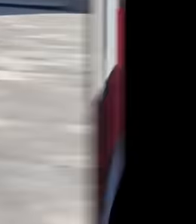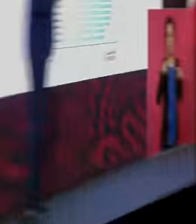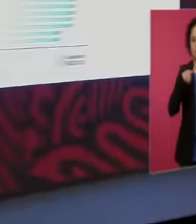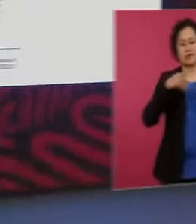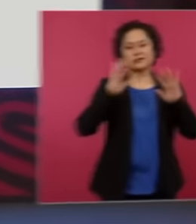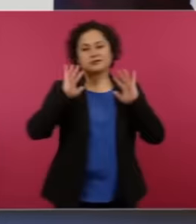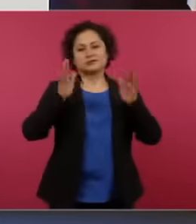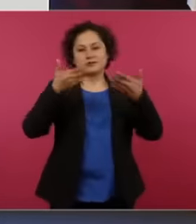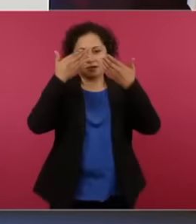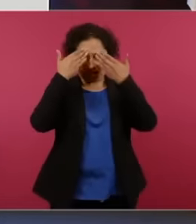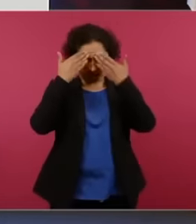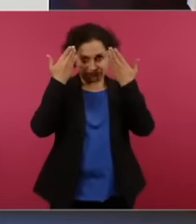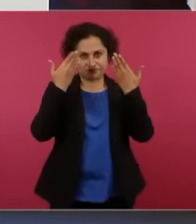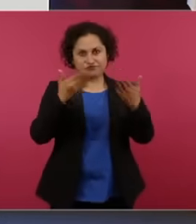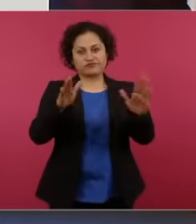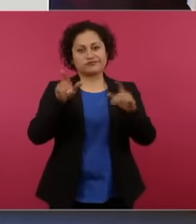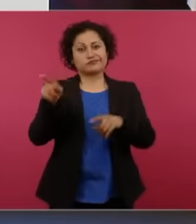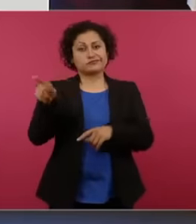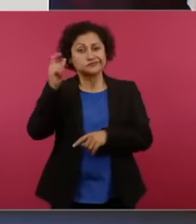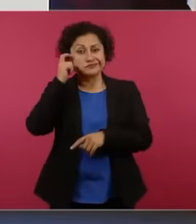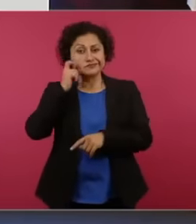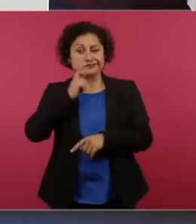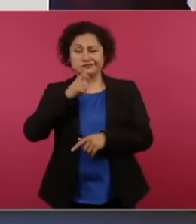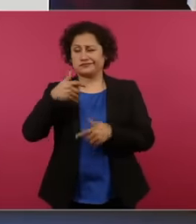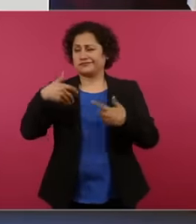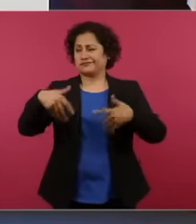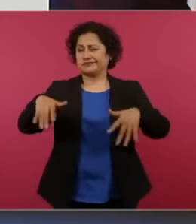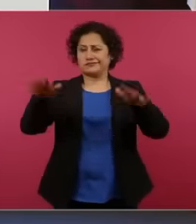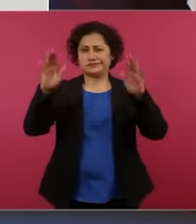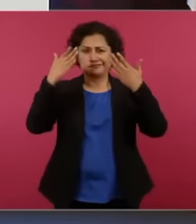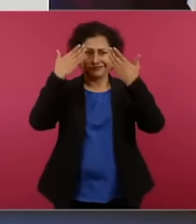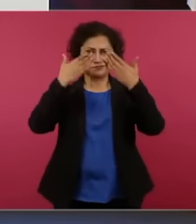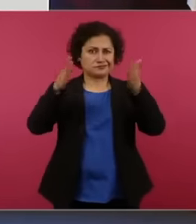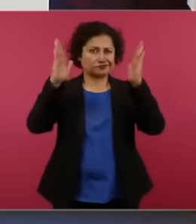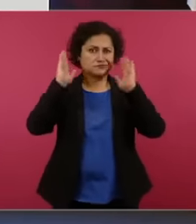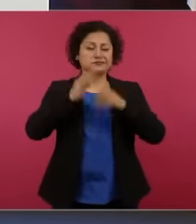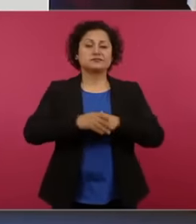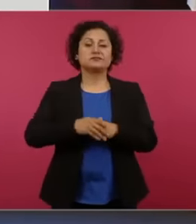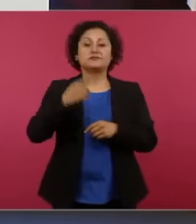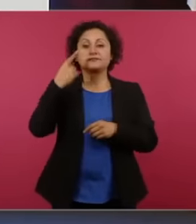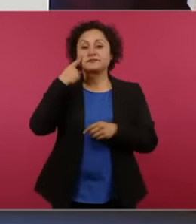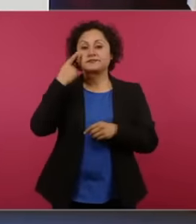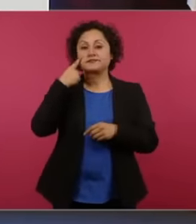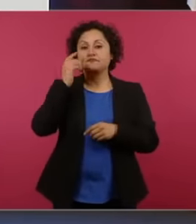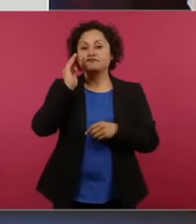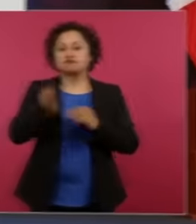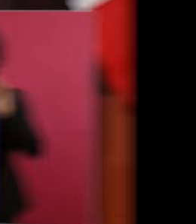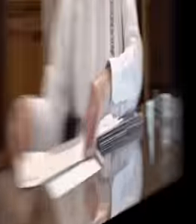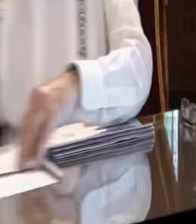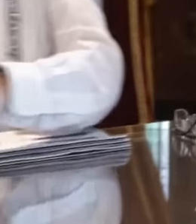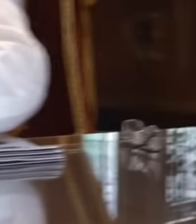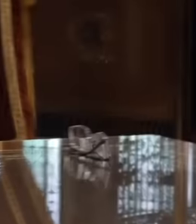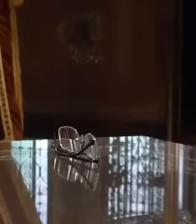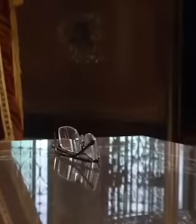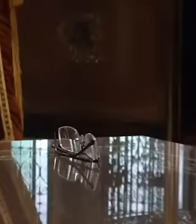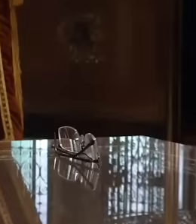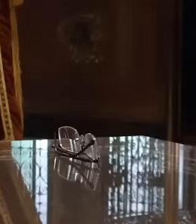the approval level reaches 77 throughout the country. This makes